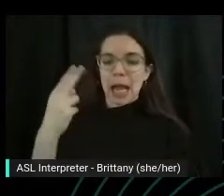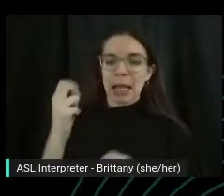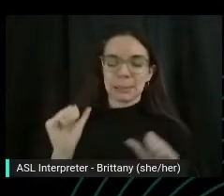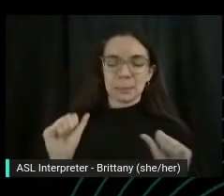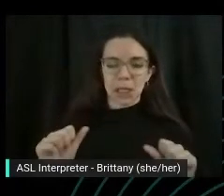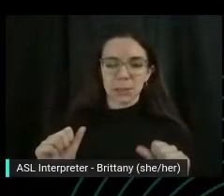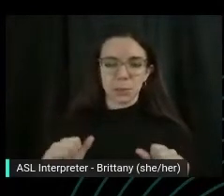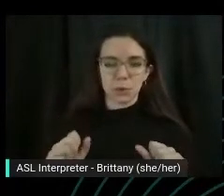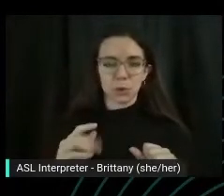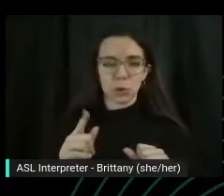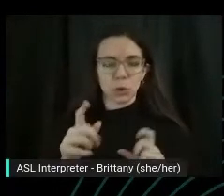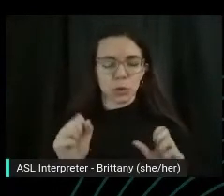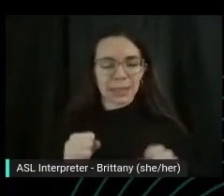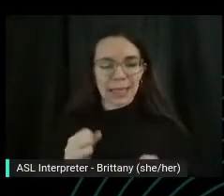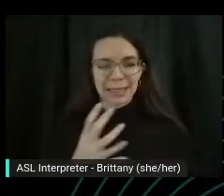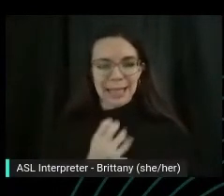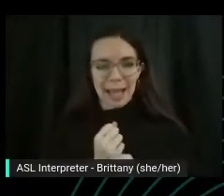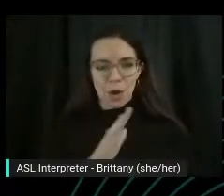can get the stretch around the head.